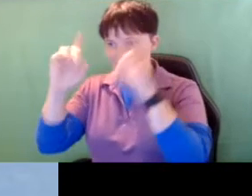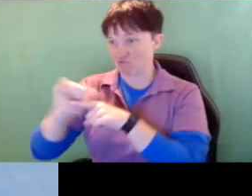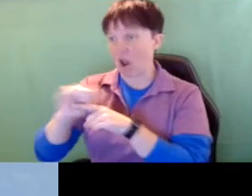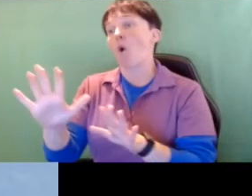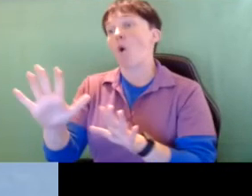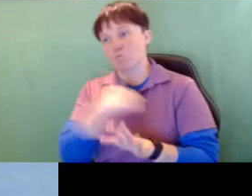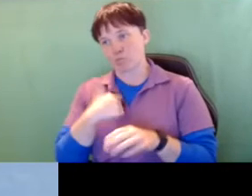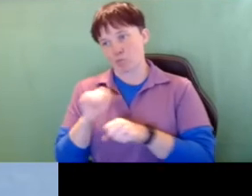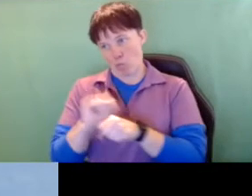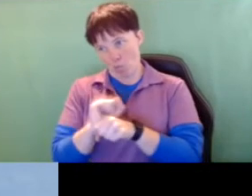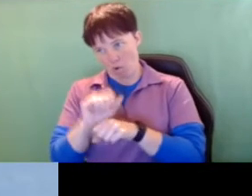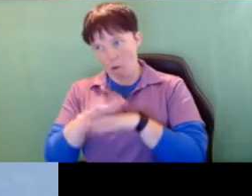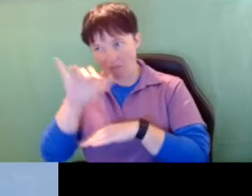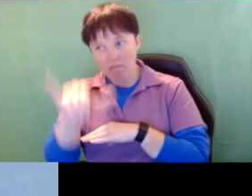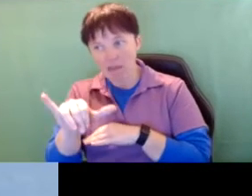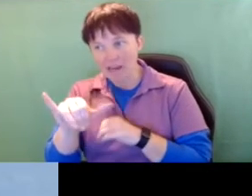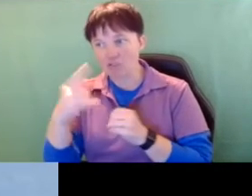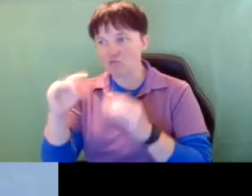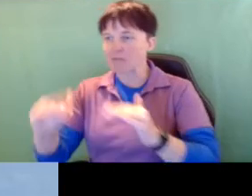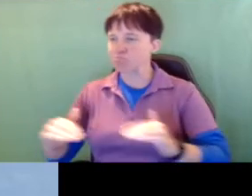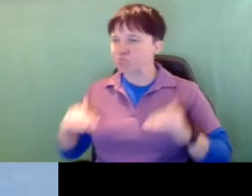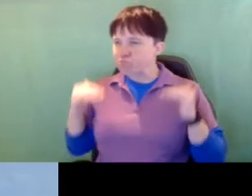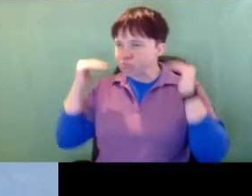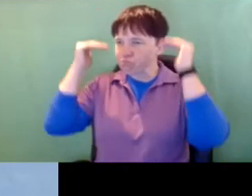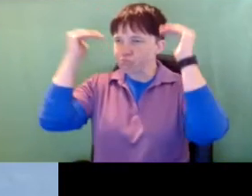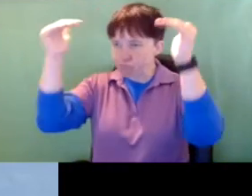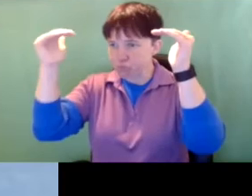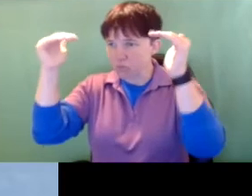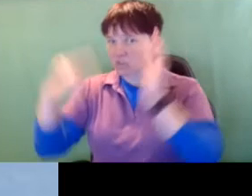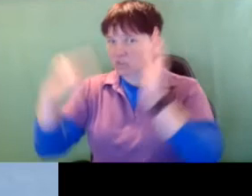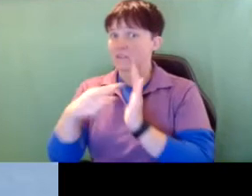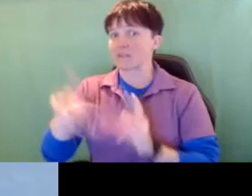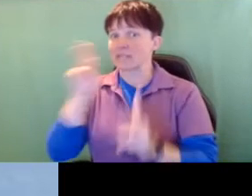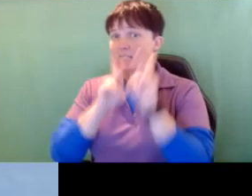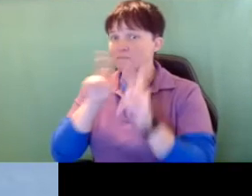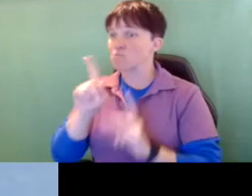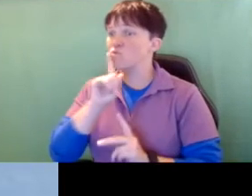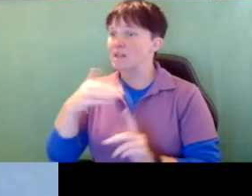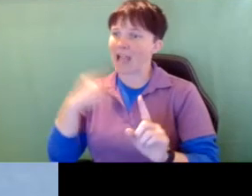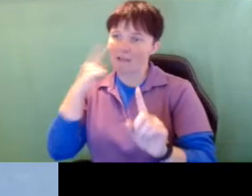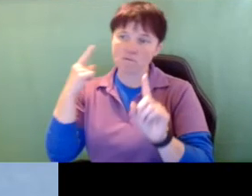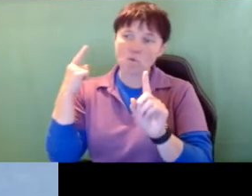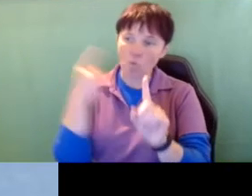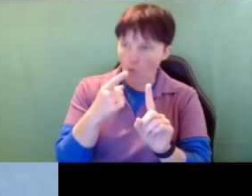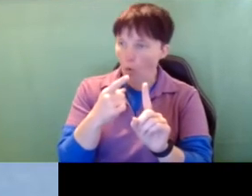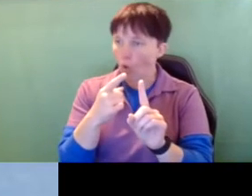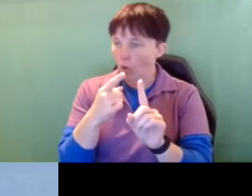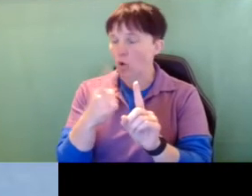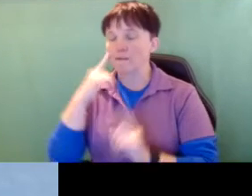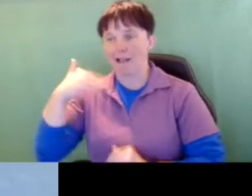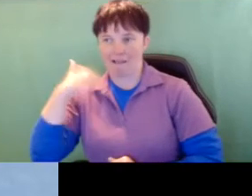working on that to try to elevate and show these people really have a very specialized skill set.